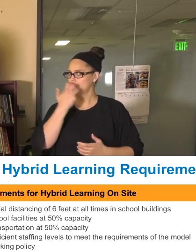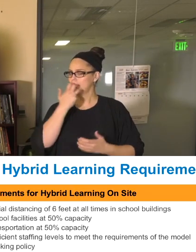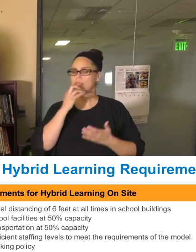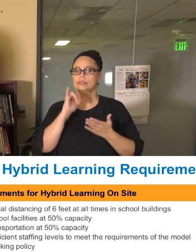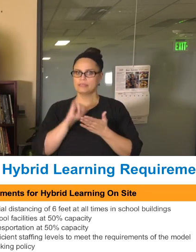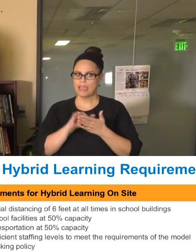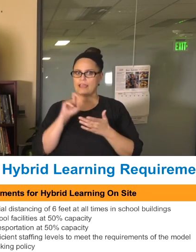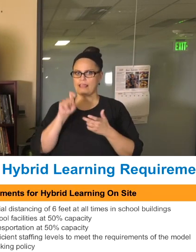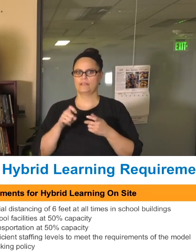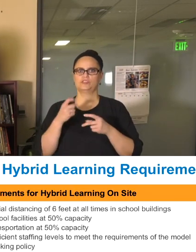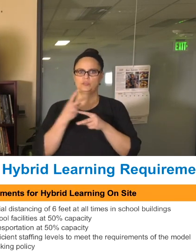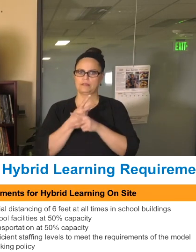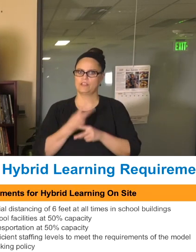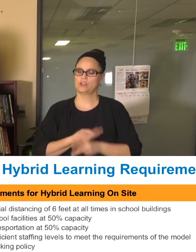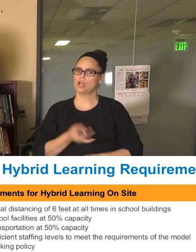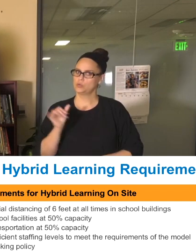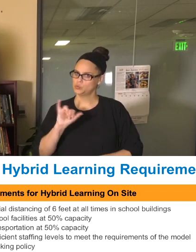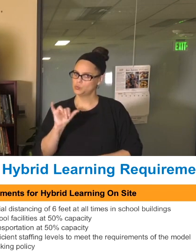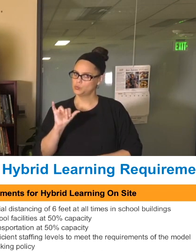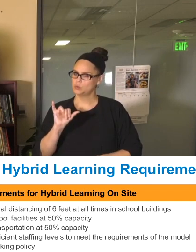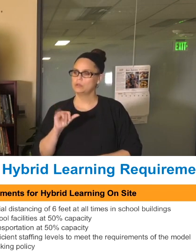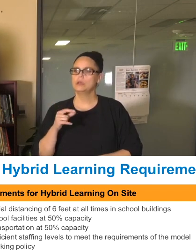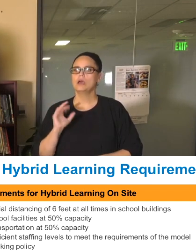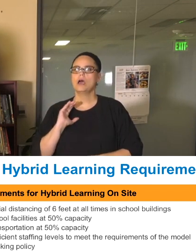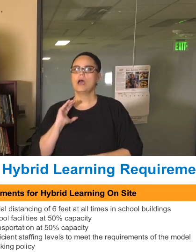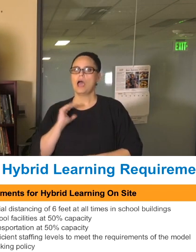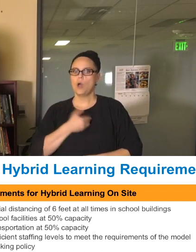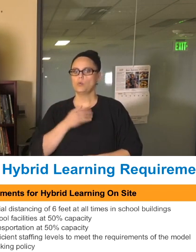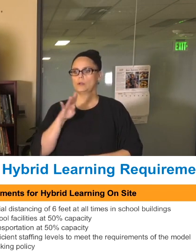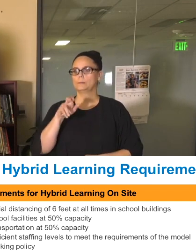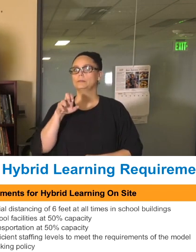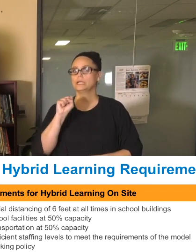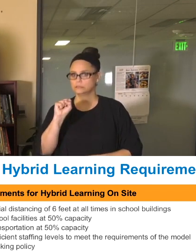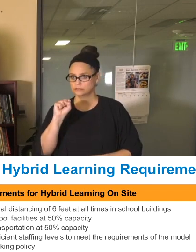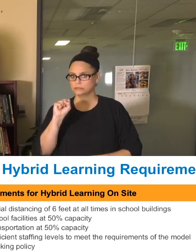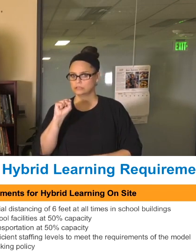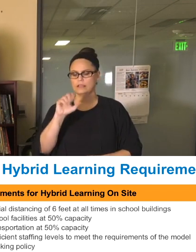kept in mind as well and also pointing out that on our buses the 50%